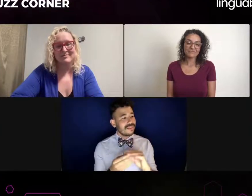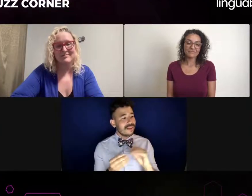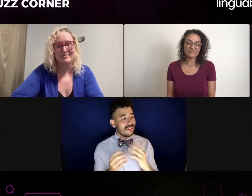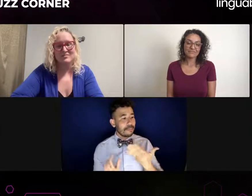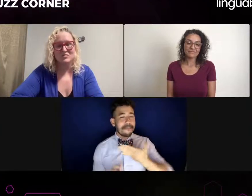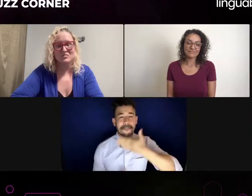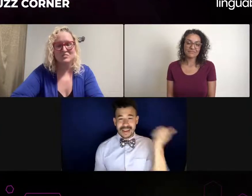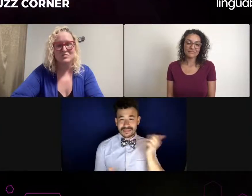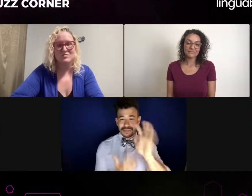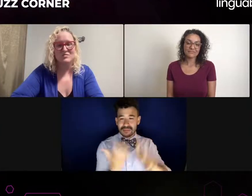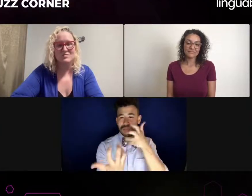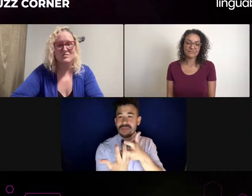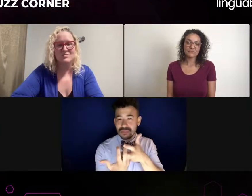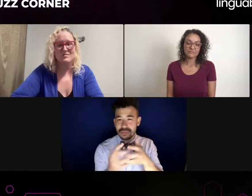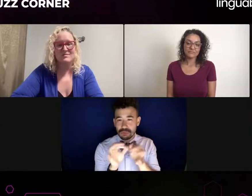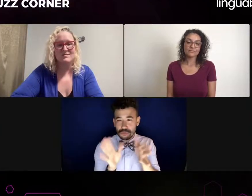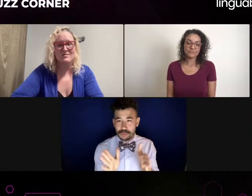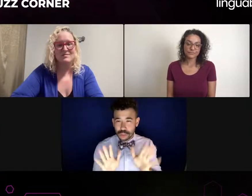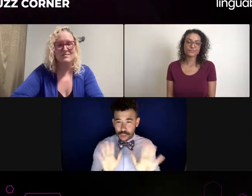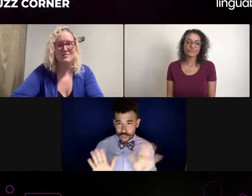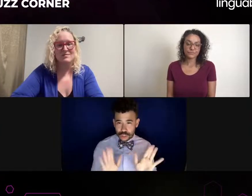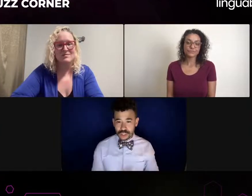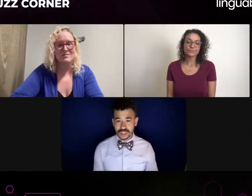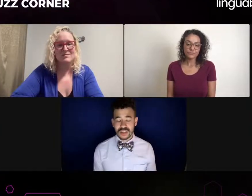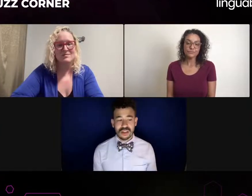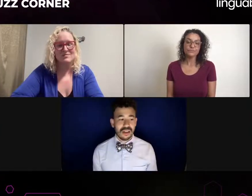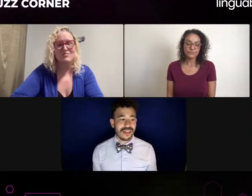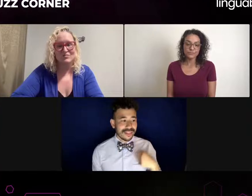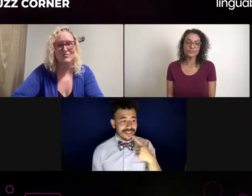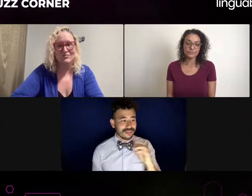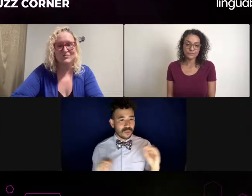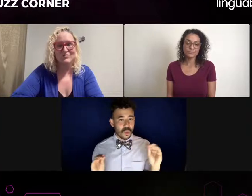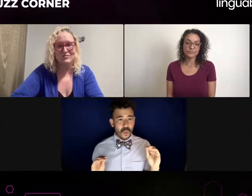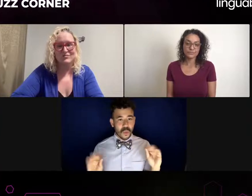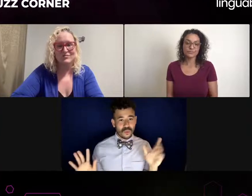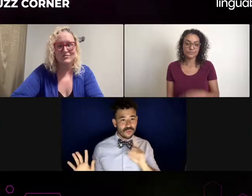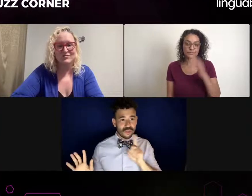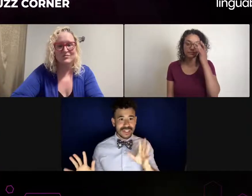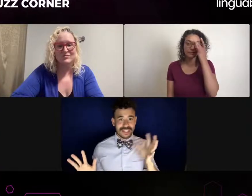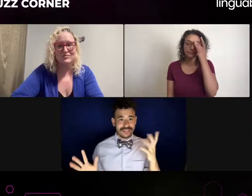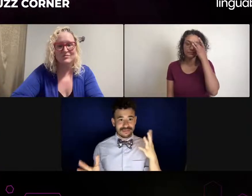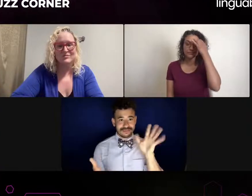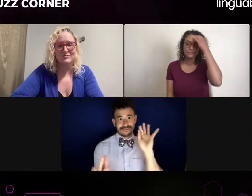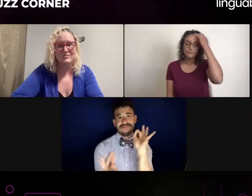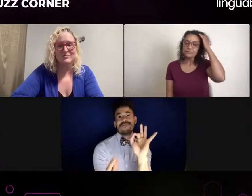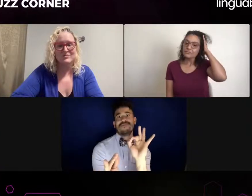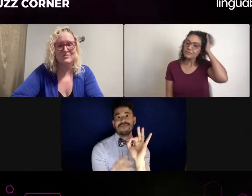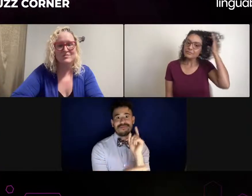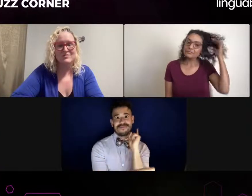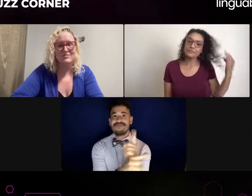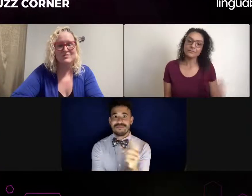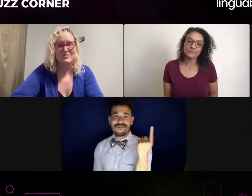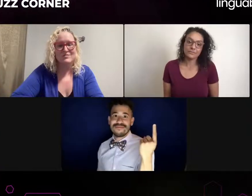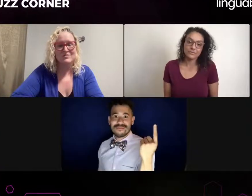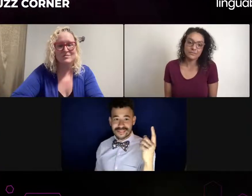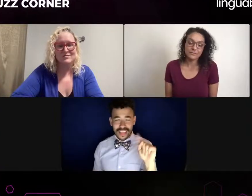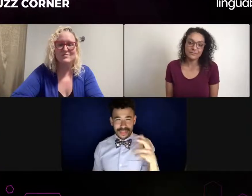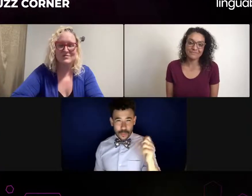So now, I've been a professional actor... I want to say 11 years this year.